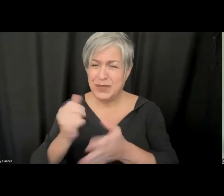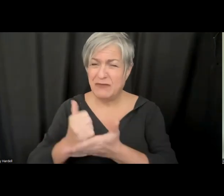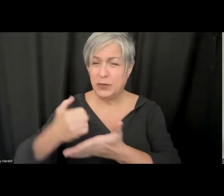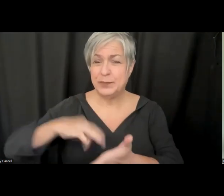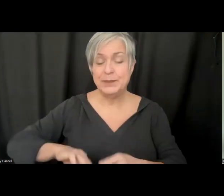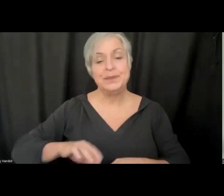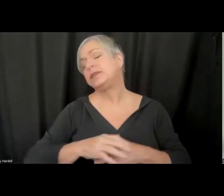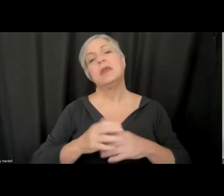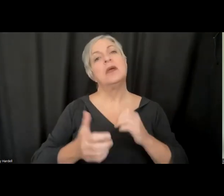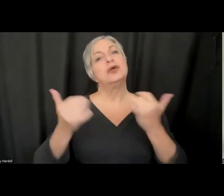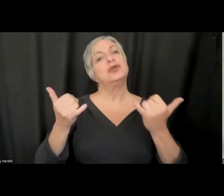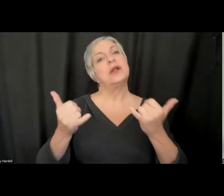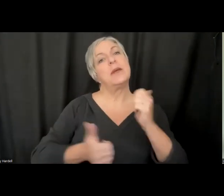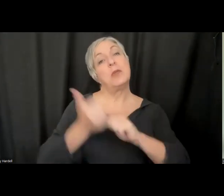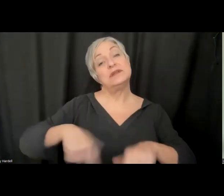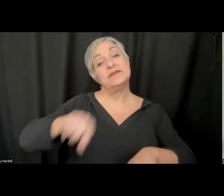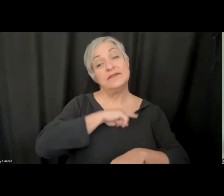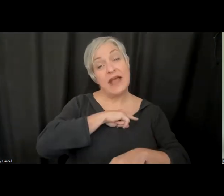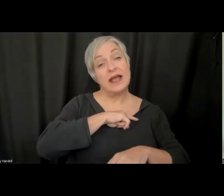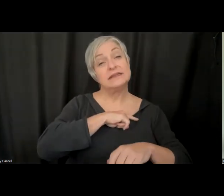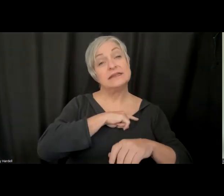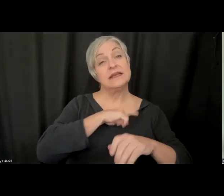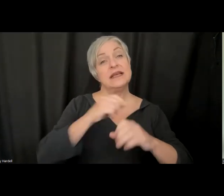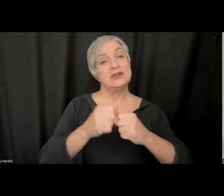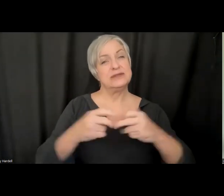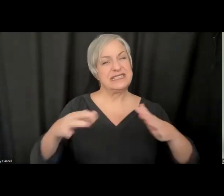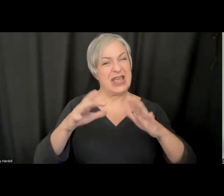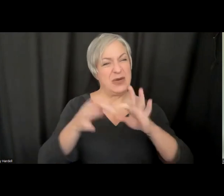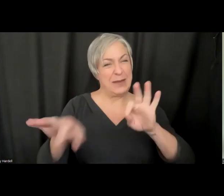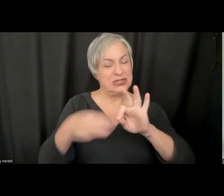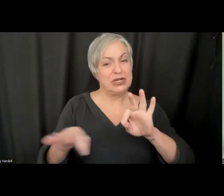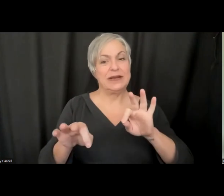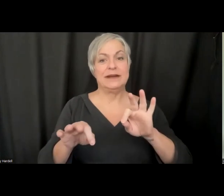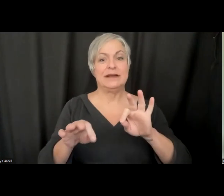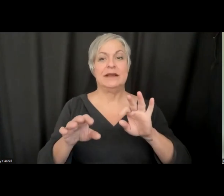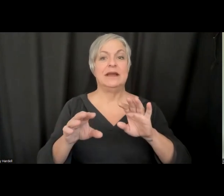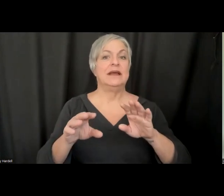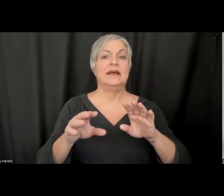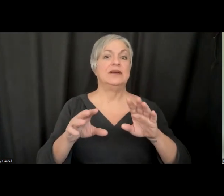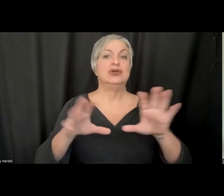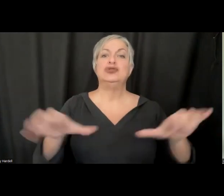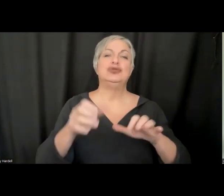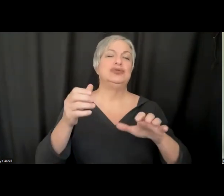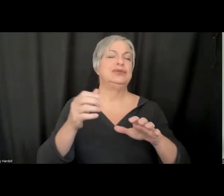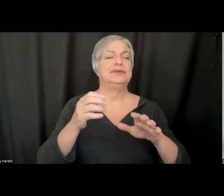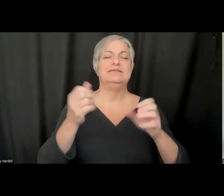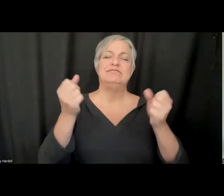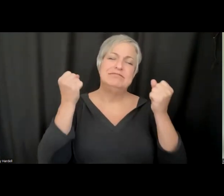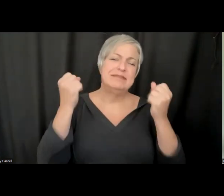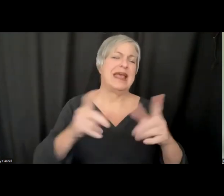other scaled captioning providers except dozens and dozens of different types of audio and video files, and we